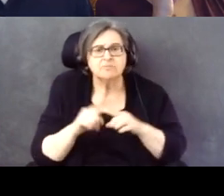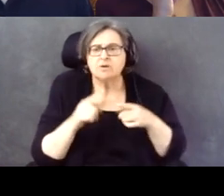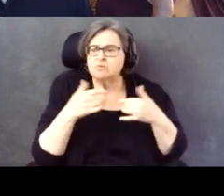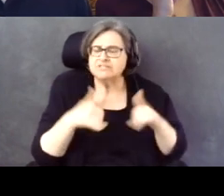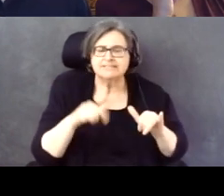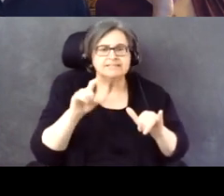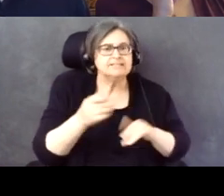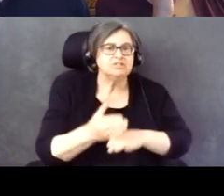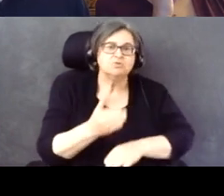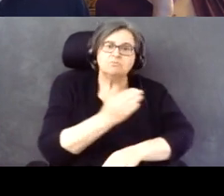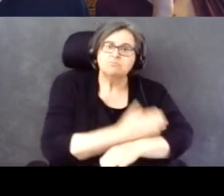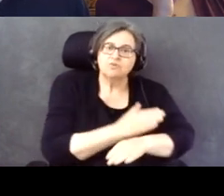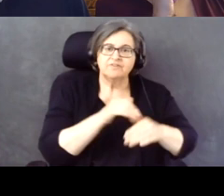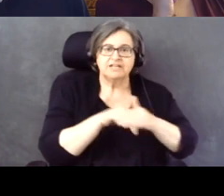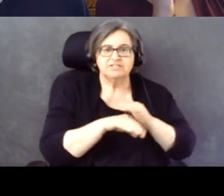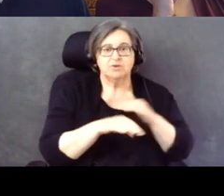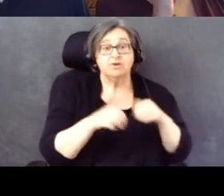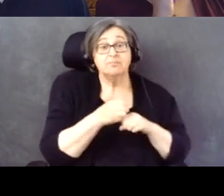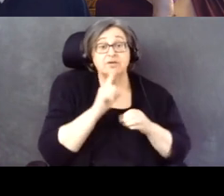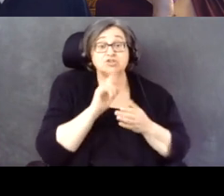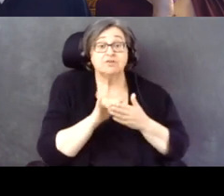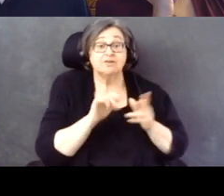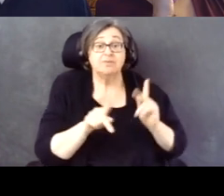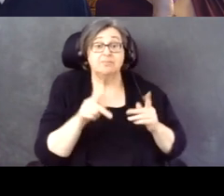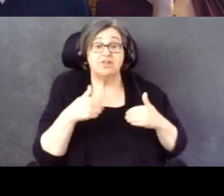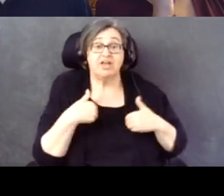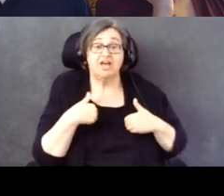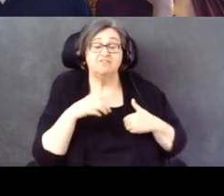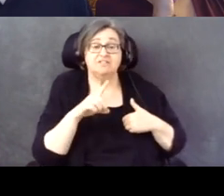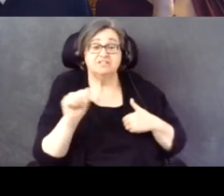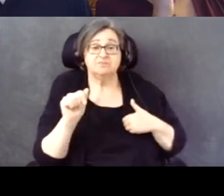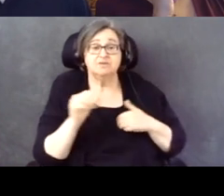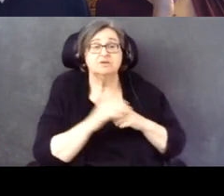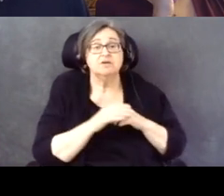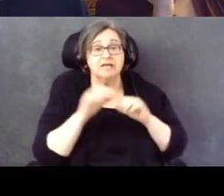with disabilities can easily exercise their right to vote.